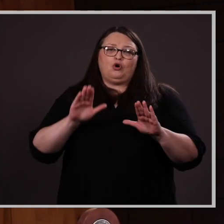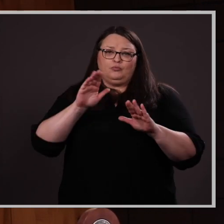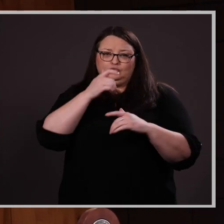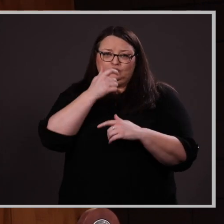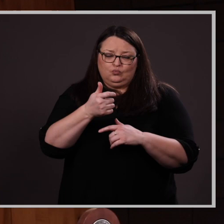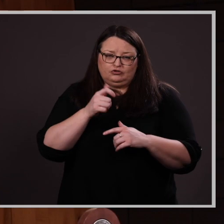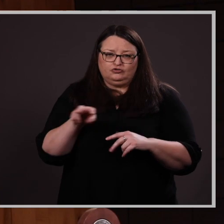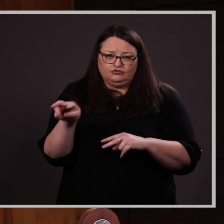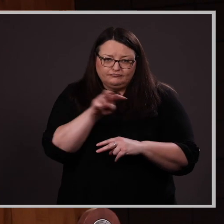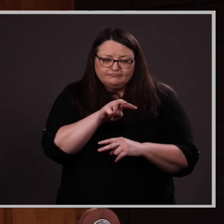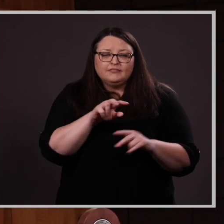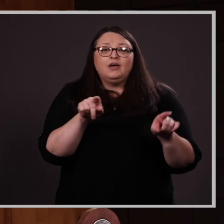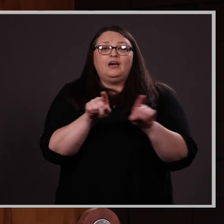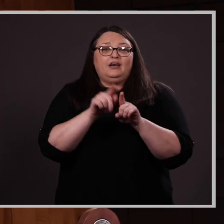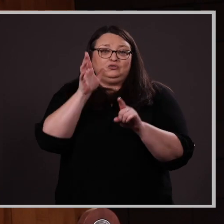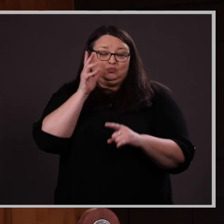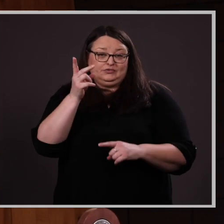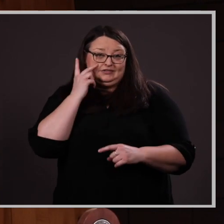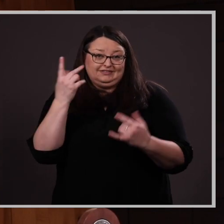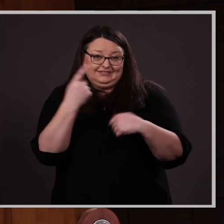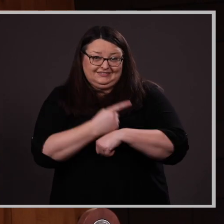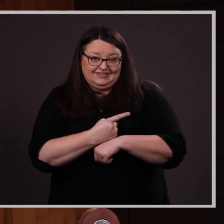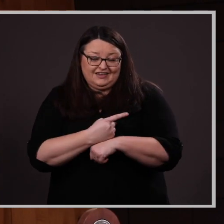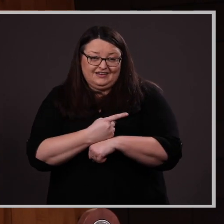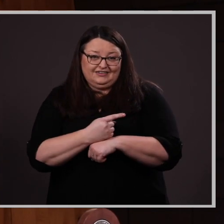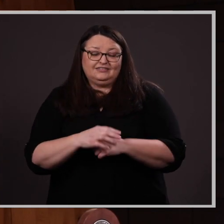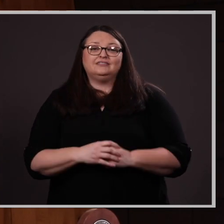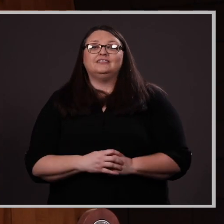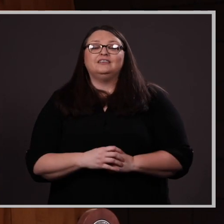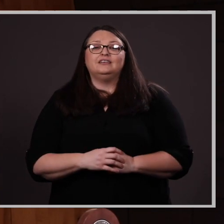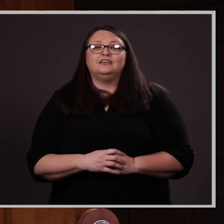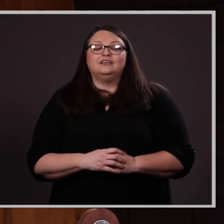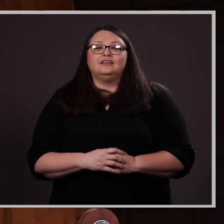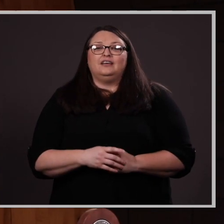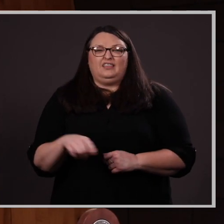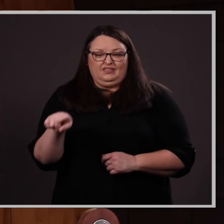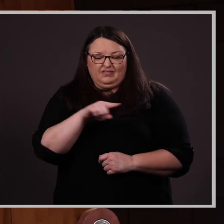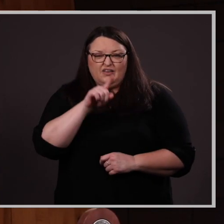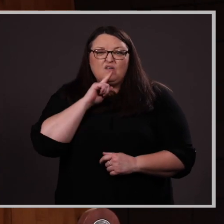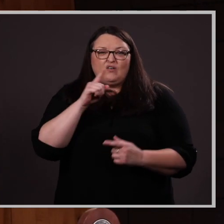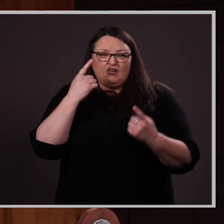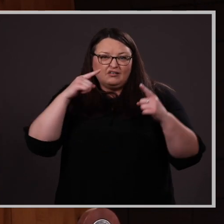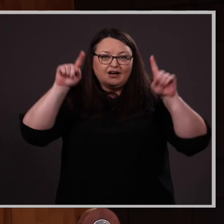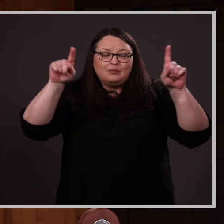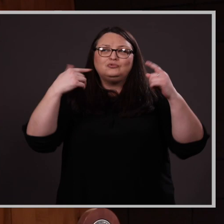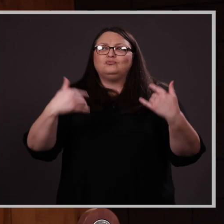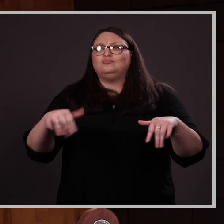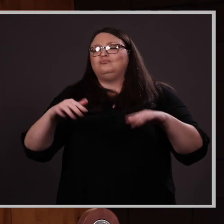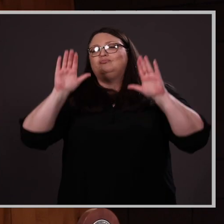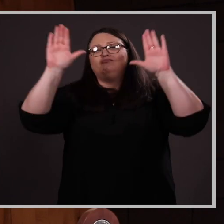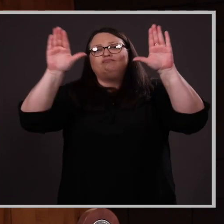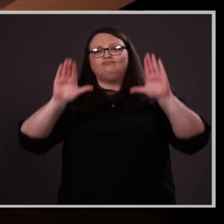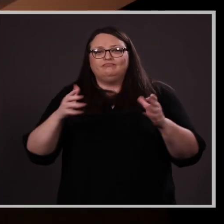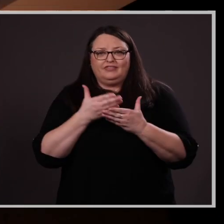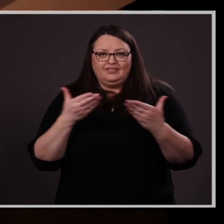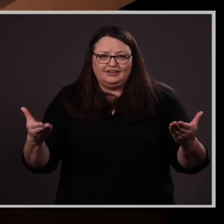and as you’ll hear today, they are accomplishing incredible things.